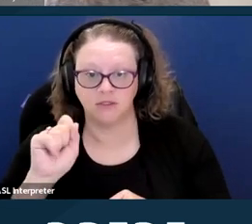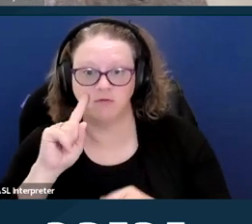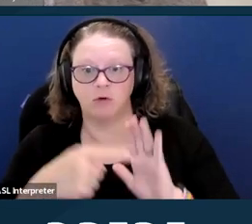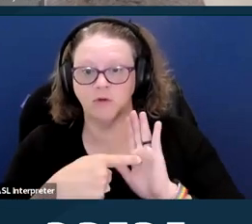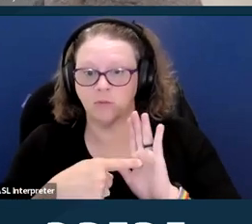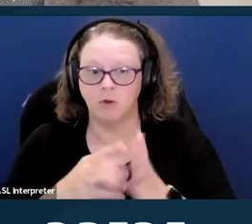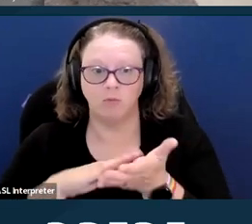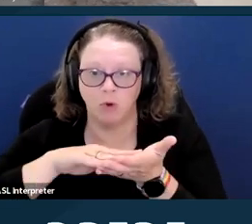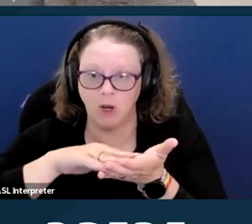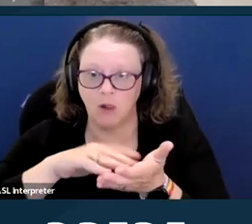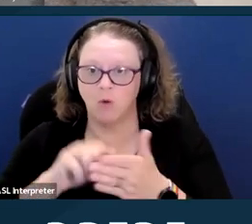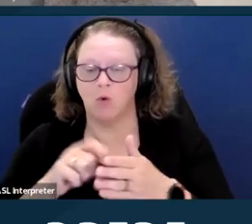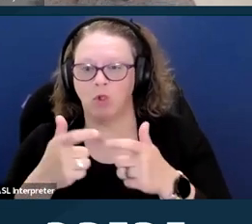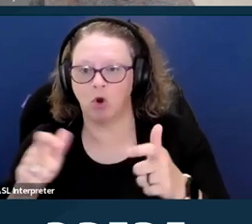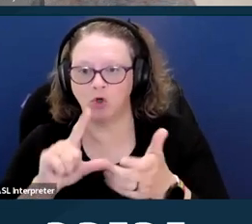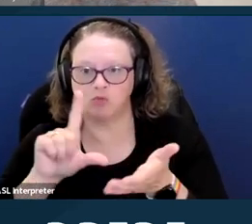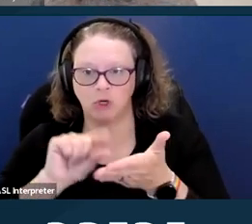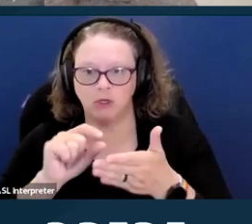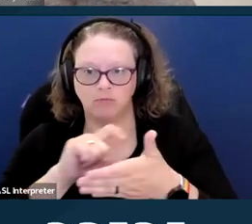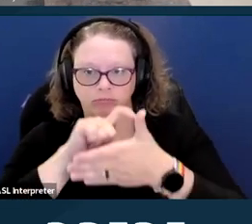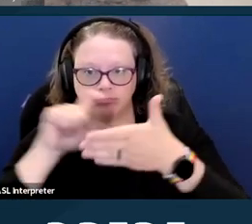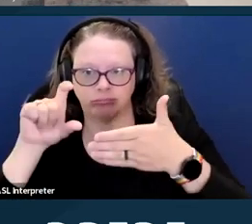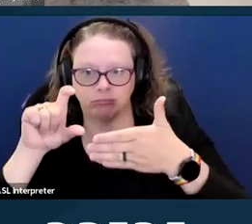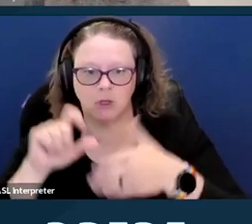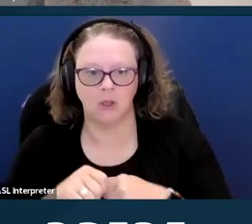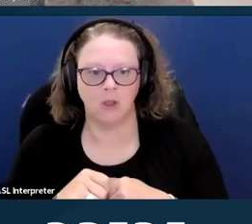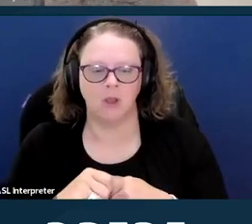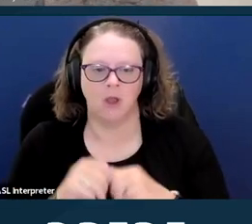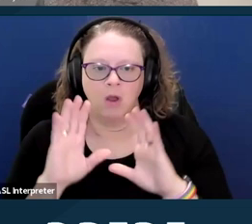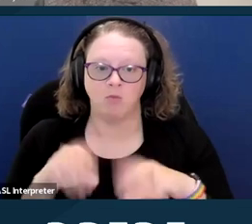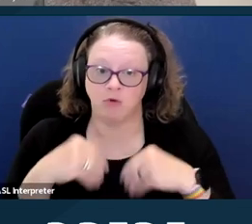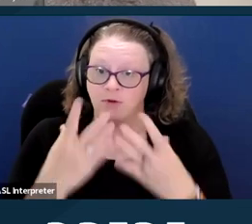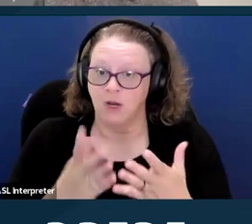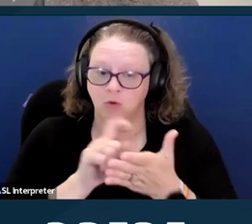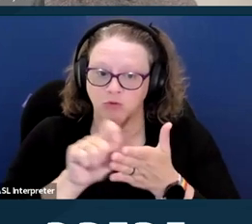Further, a provider can offer written notes that summarize the information provided